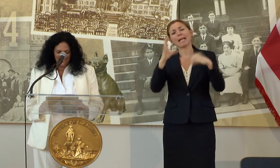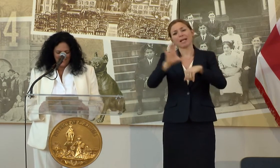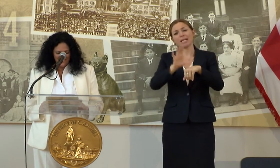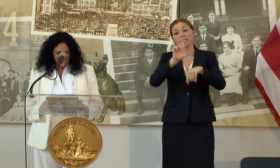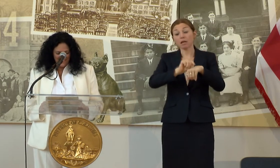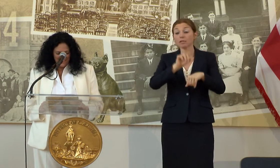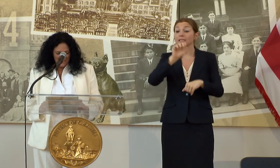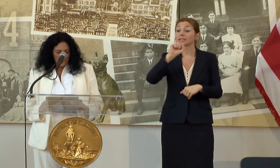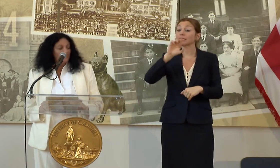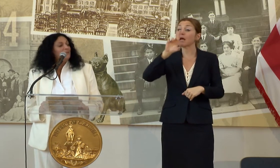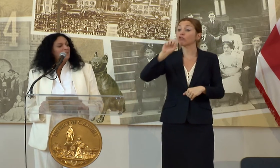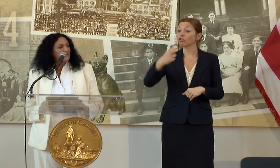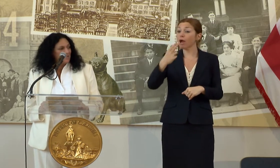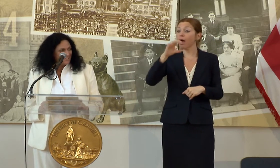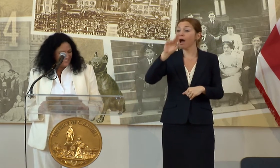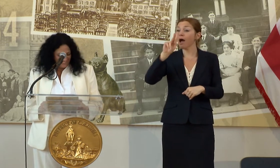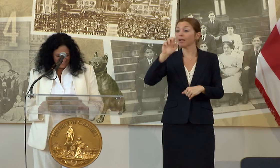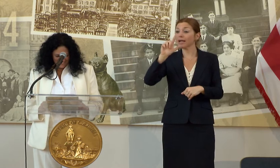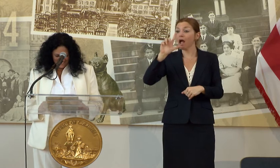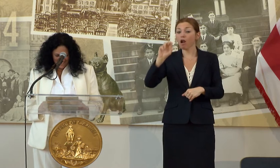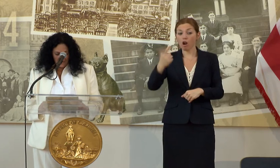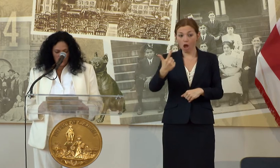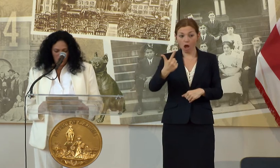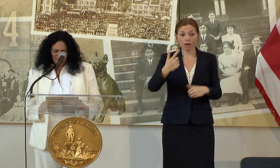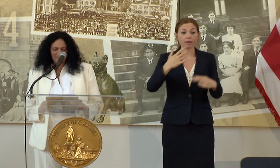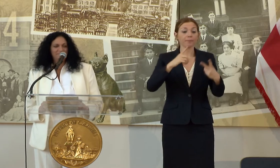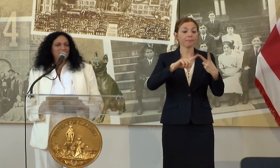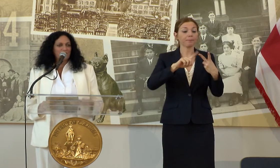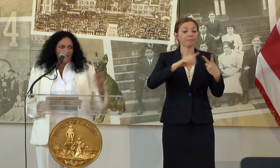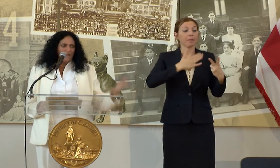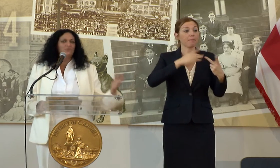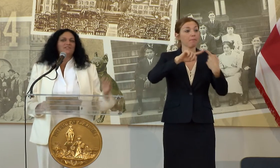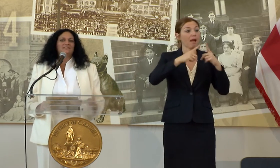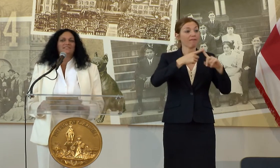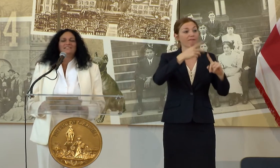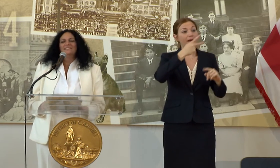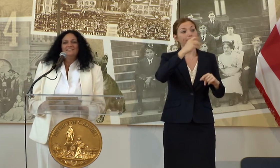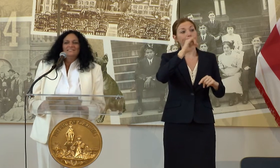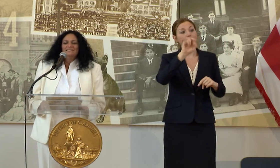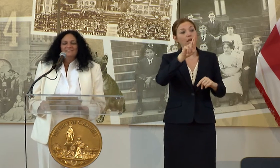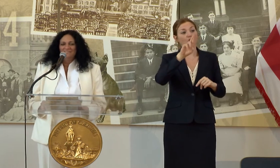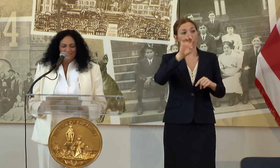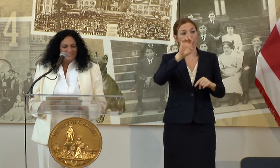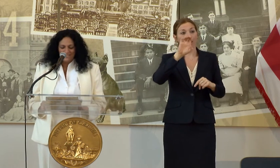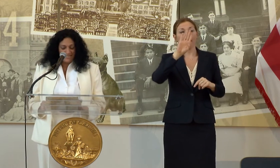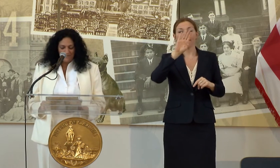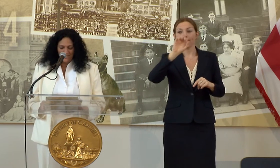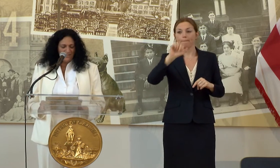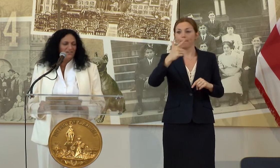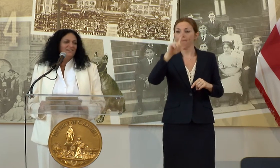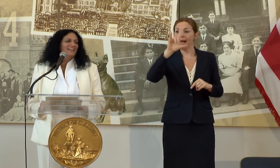KELLOGG, MY FRIEND PIERRE BAGLEY AND THE VIBRANT TEAM HERE AT